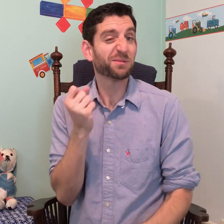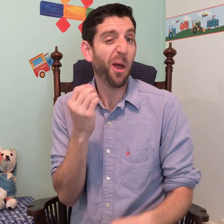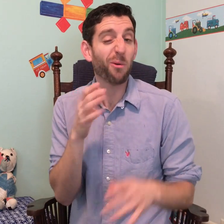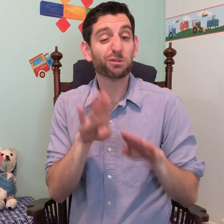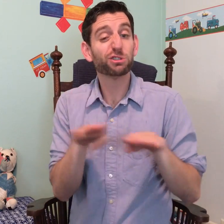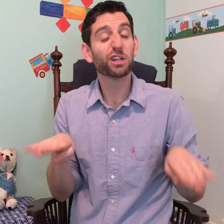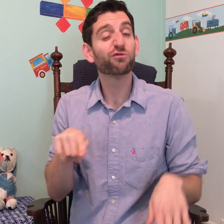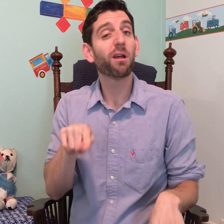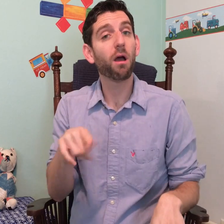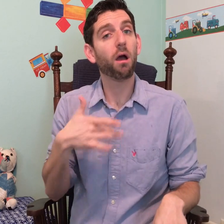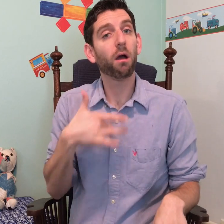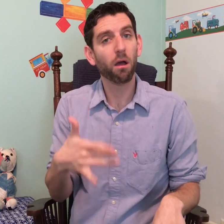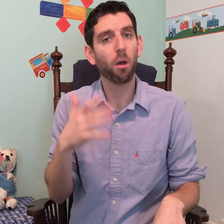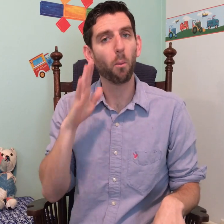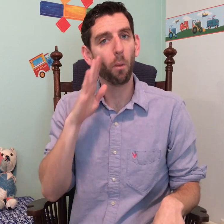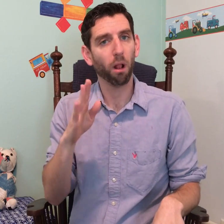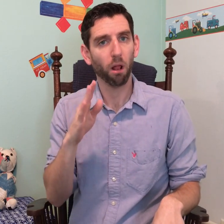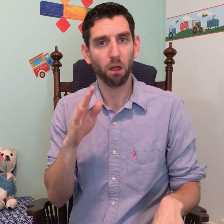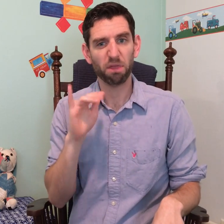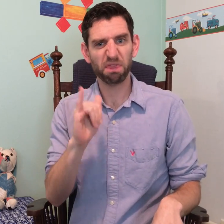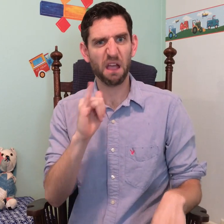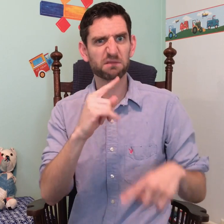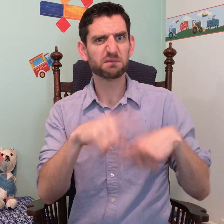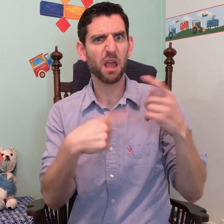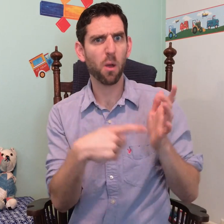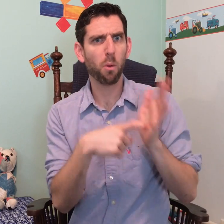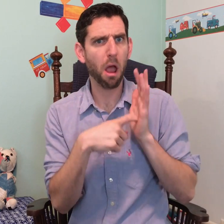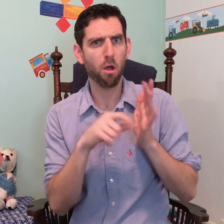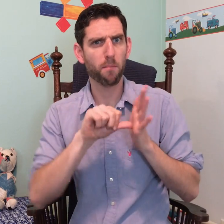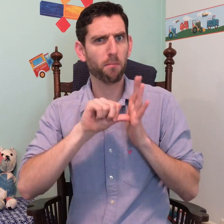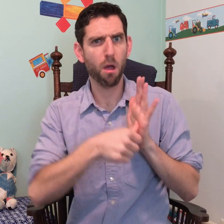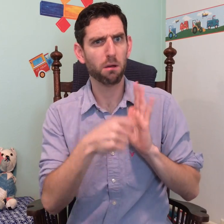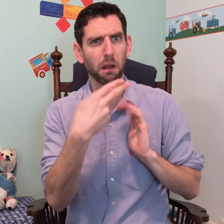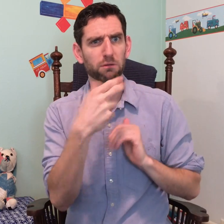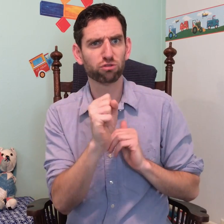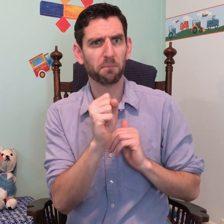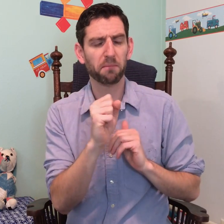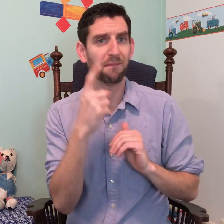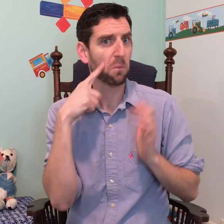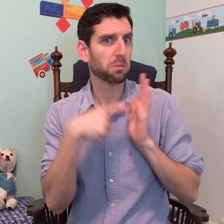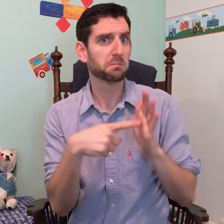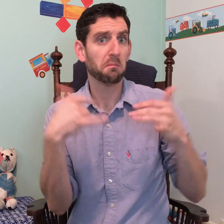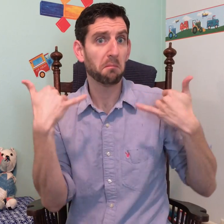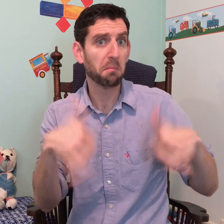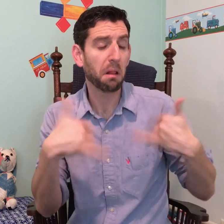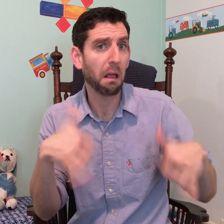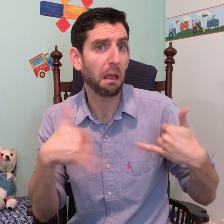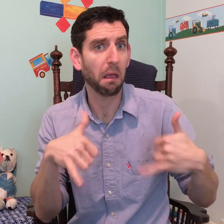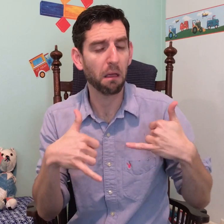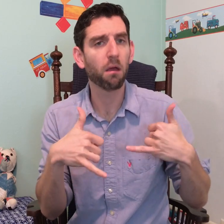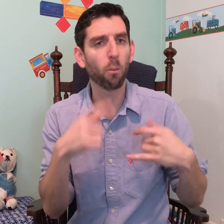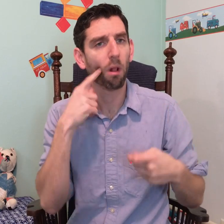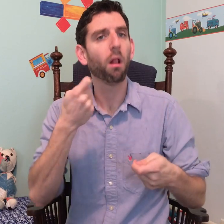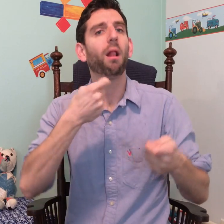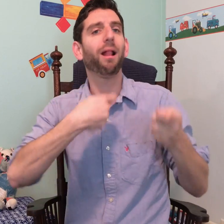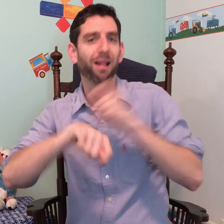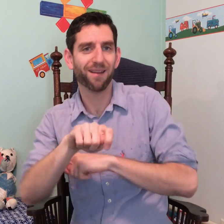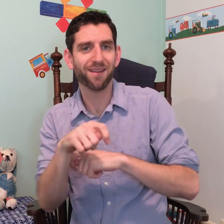So children will often take a sign that requires a more marked handshape for example, the sign for PLAY, they will replace the more marked handshape